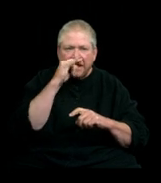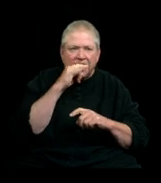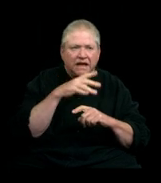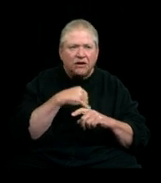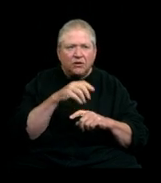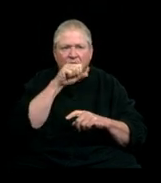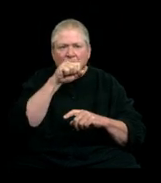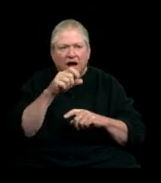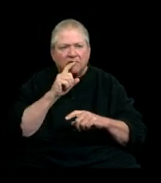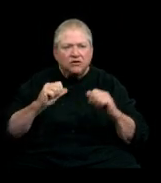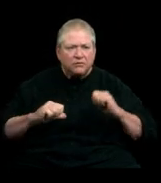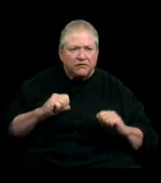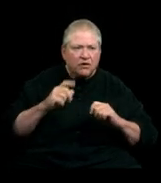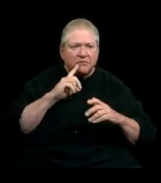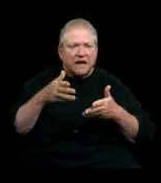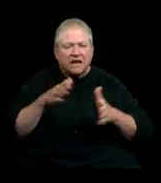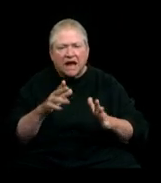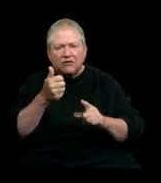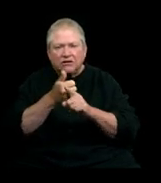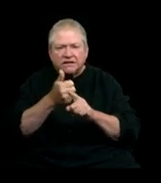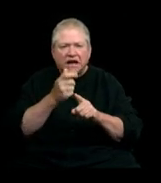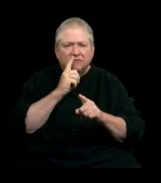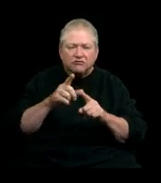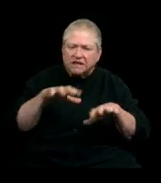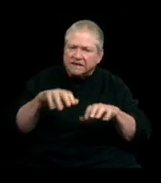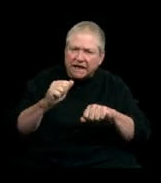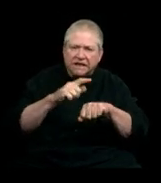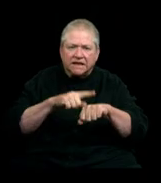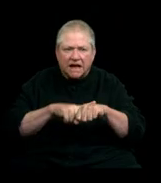who allowed herself to put in the time and effort to carve herself into something.